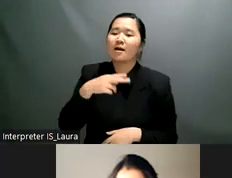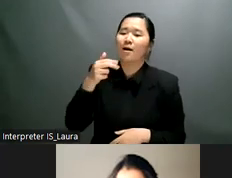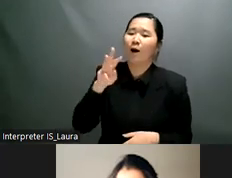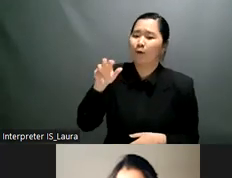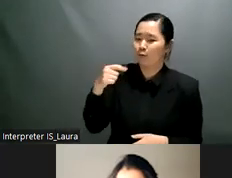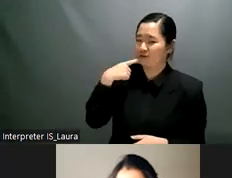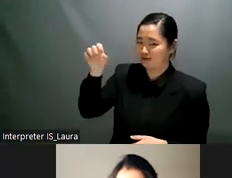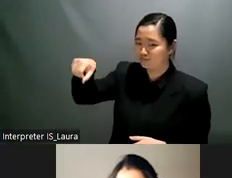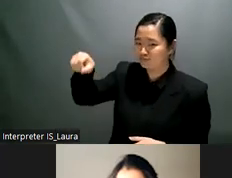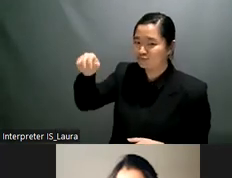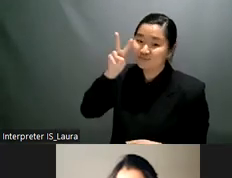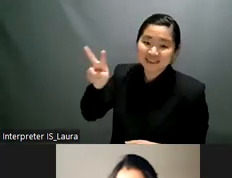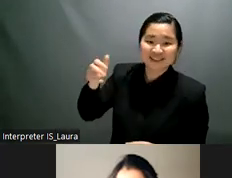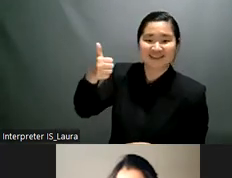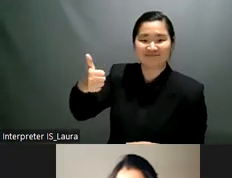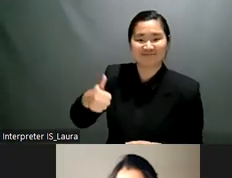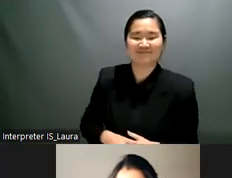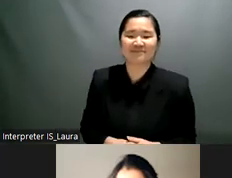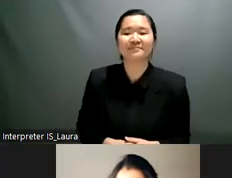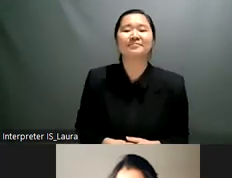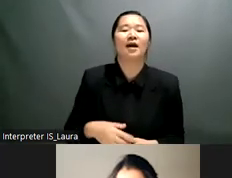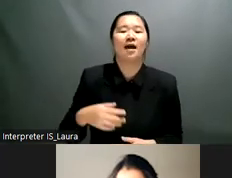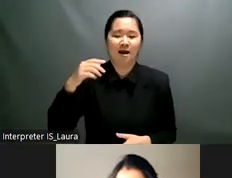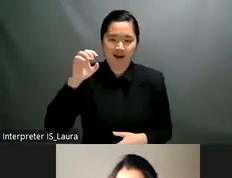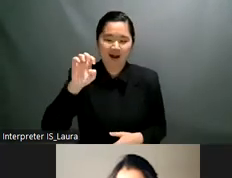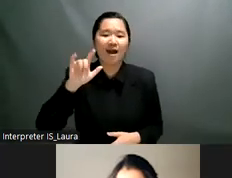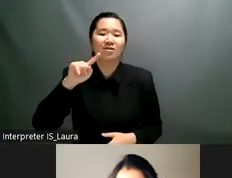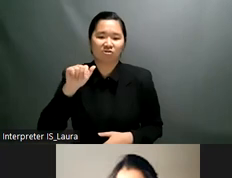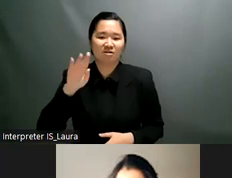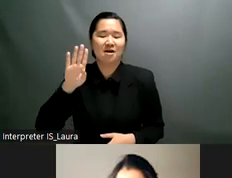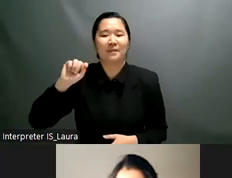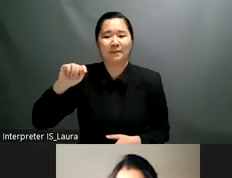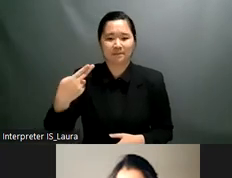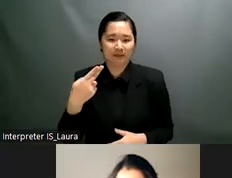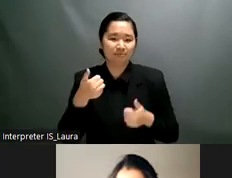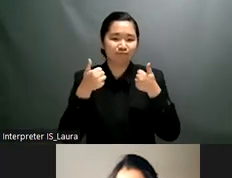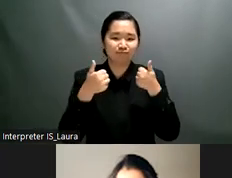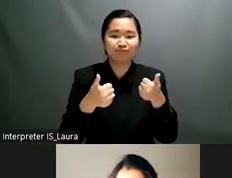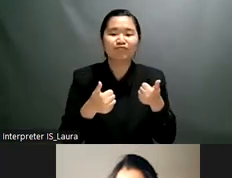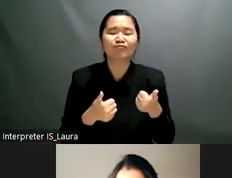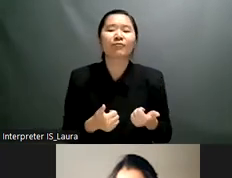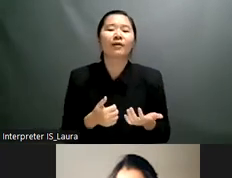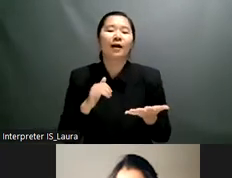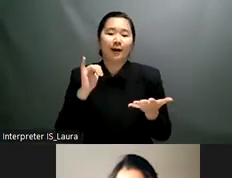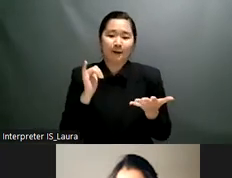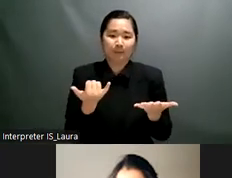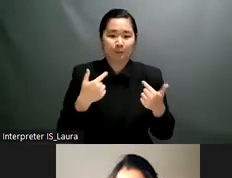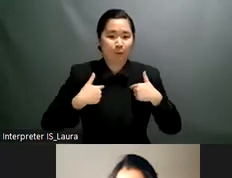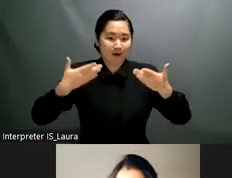important also mentioned that i am a member of transforming communities for inclusion and